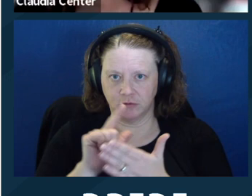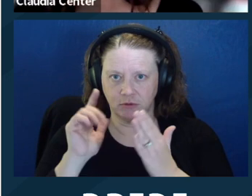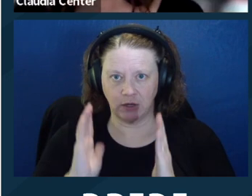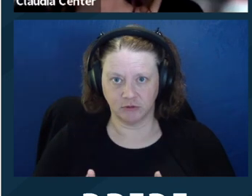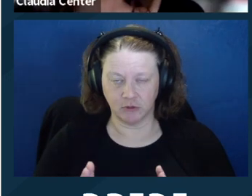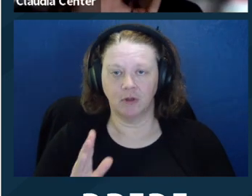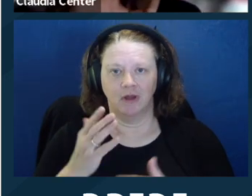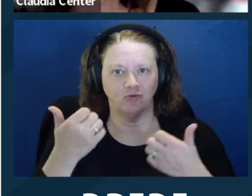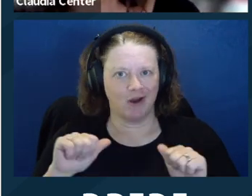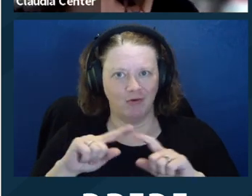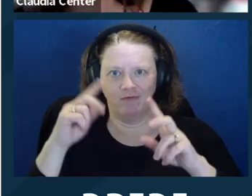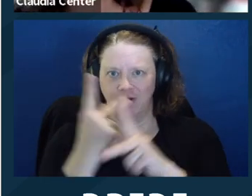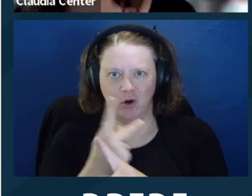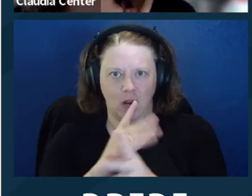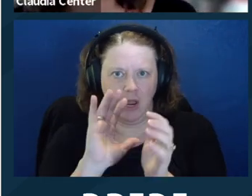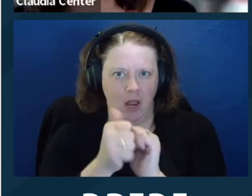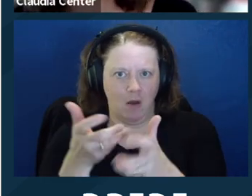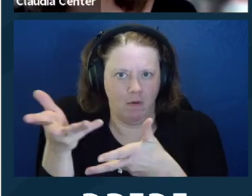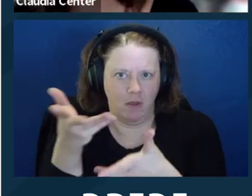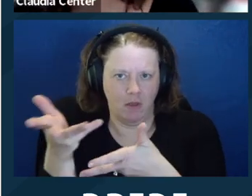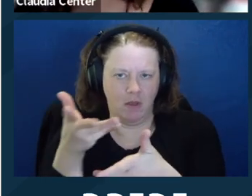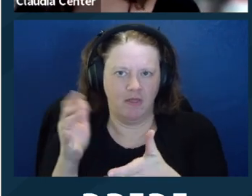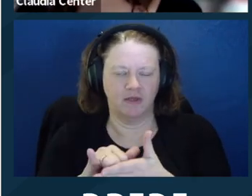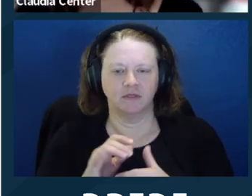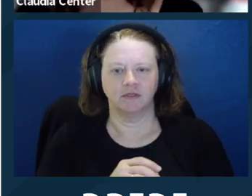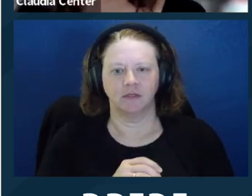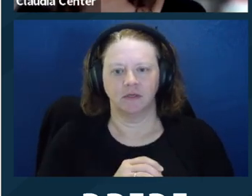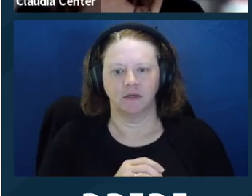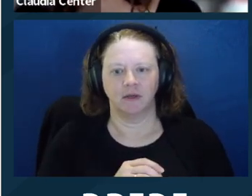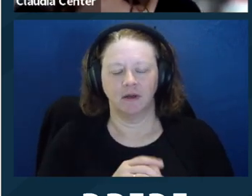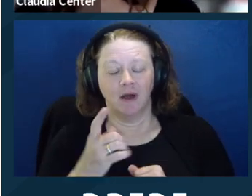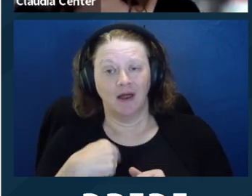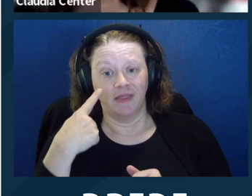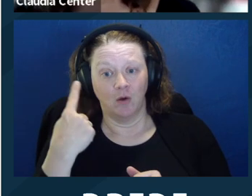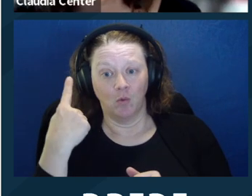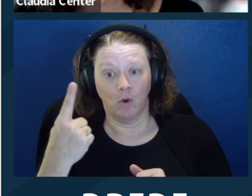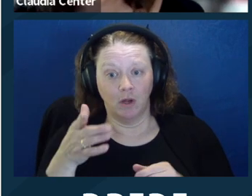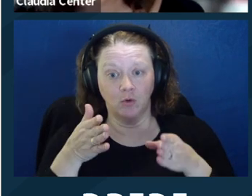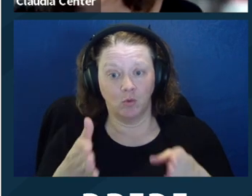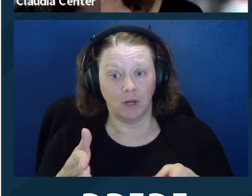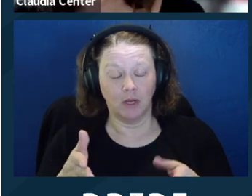They should consult with in‑house counsel to try to figure out how to do this.